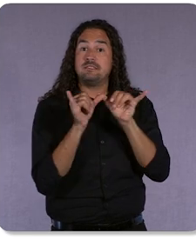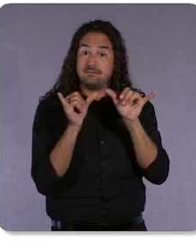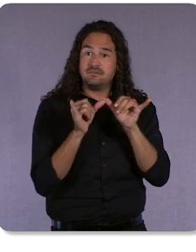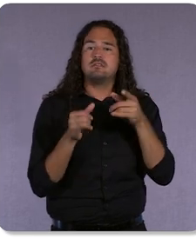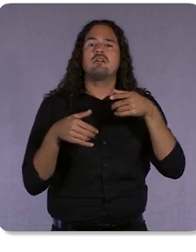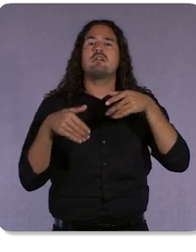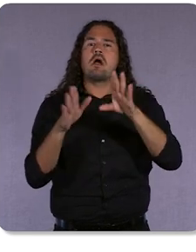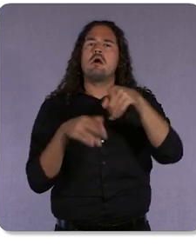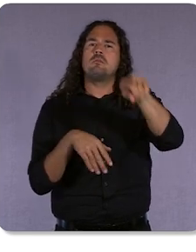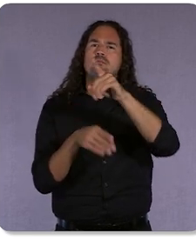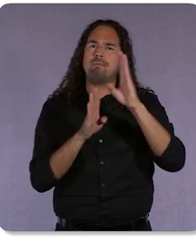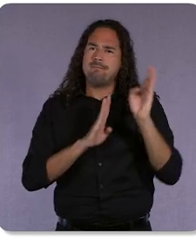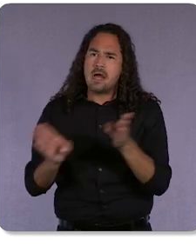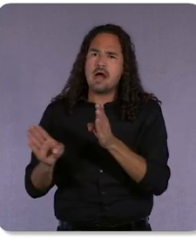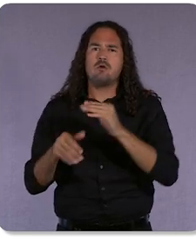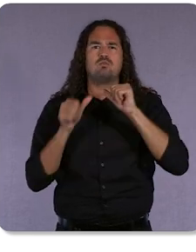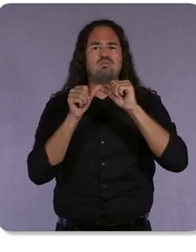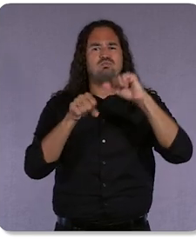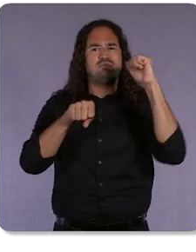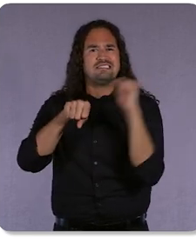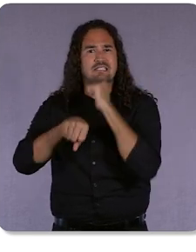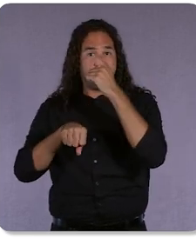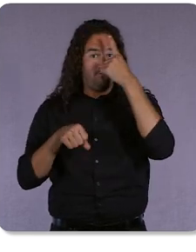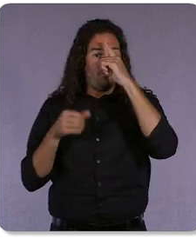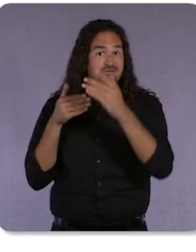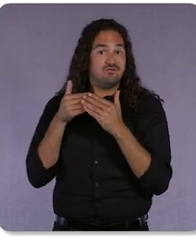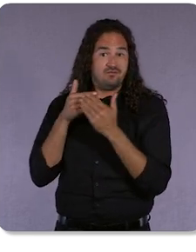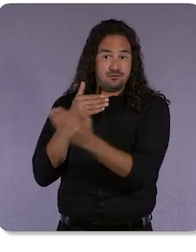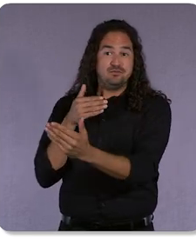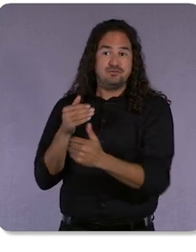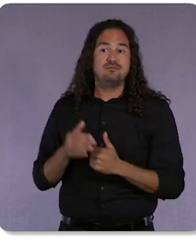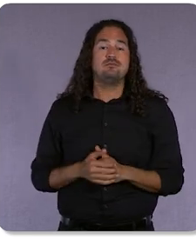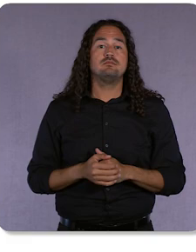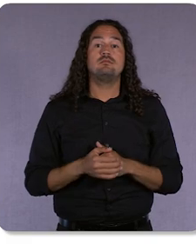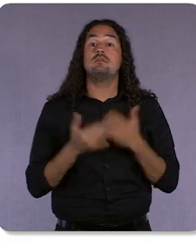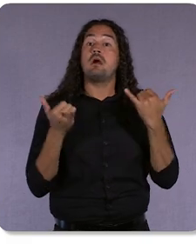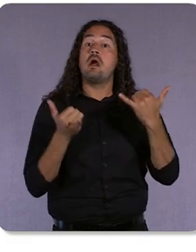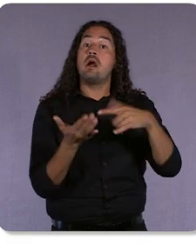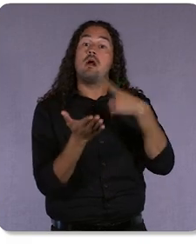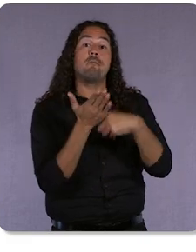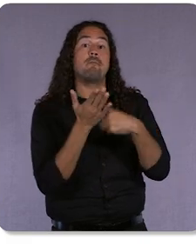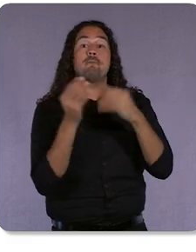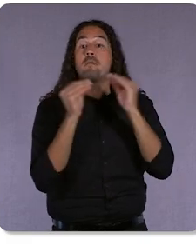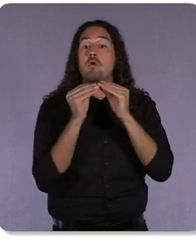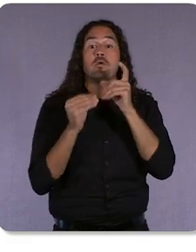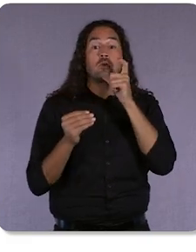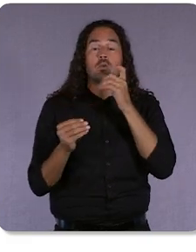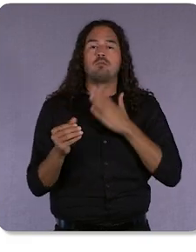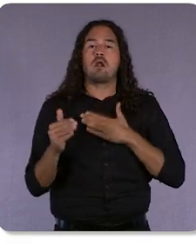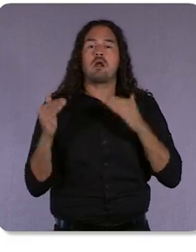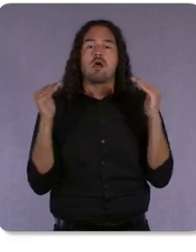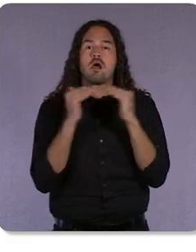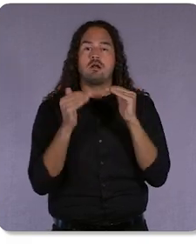and resilient for this future. And I’m very excited to welcome my colleague Saurabh to tell you all about it.